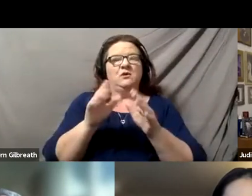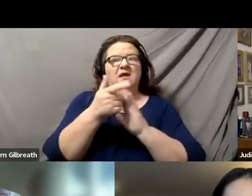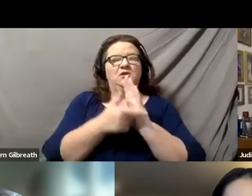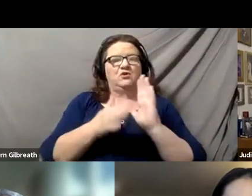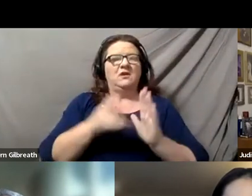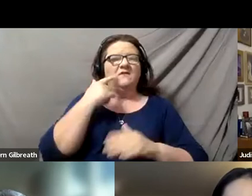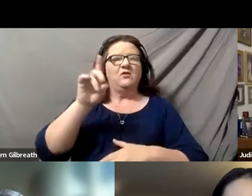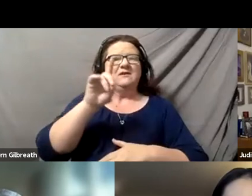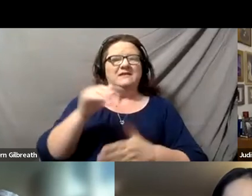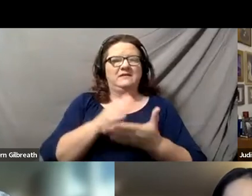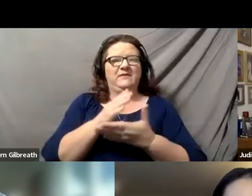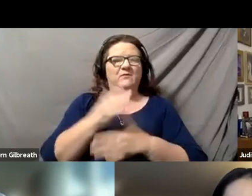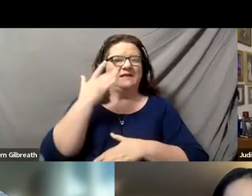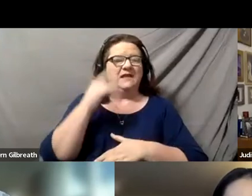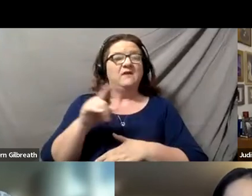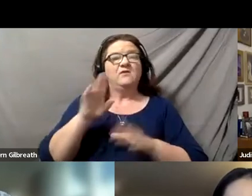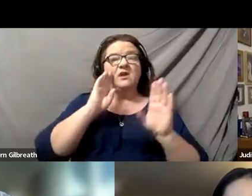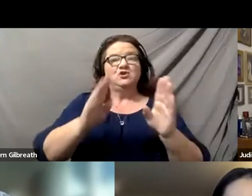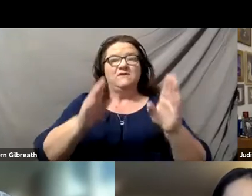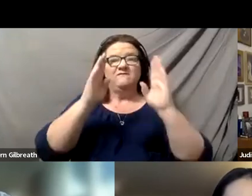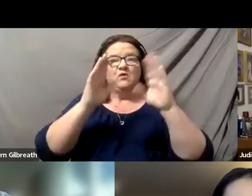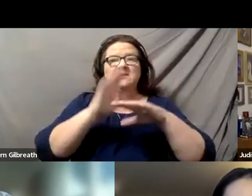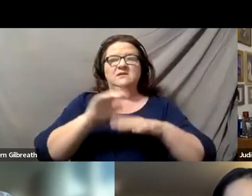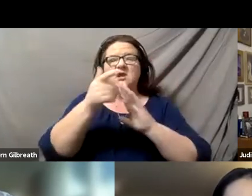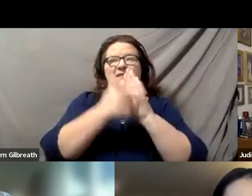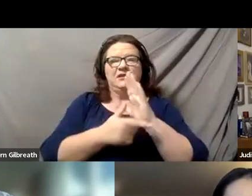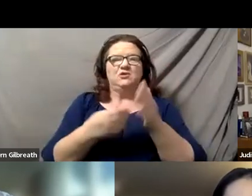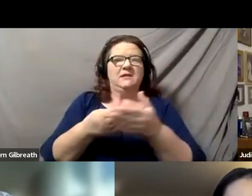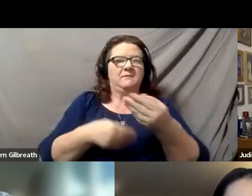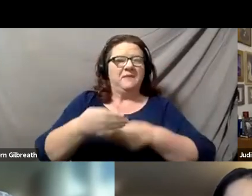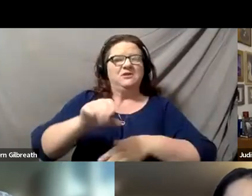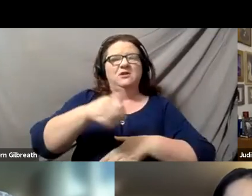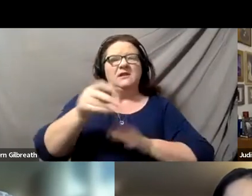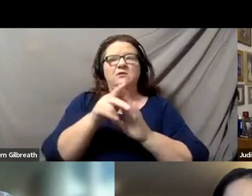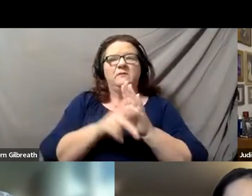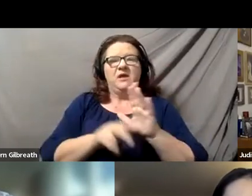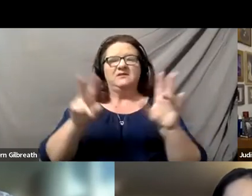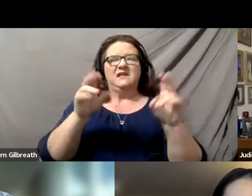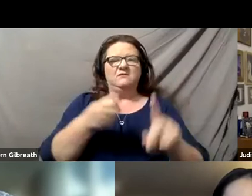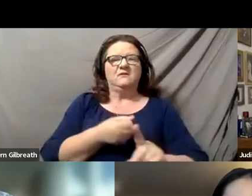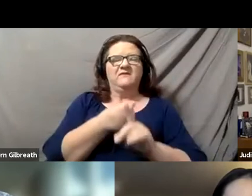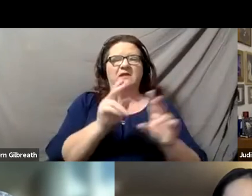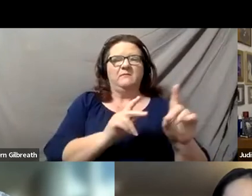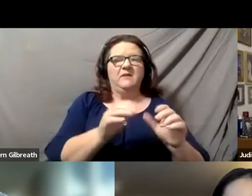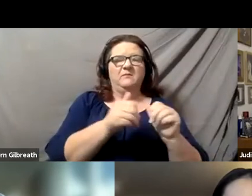where she focuses on legislative, budget and other policy issues effecting people with intellectual and developmental disabilities.